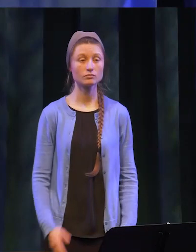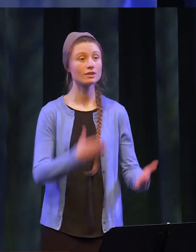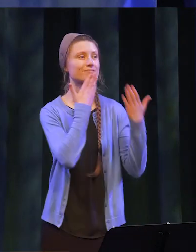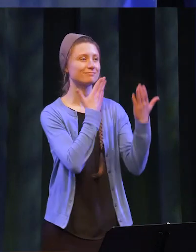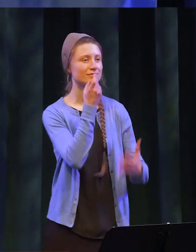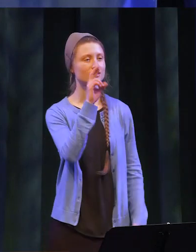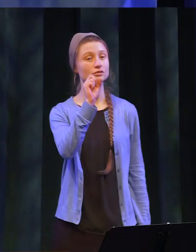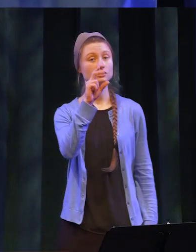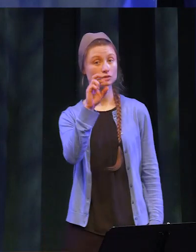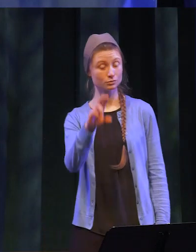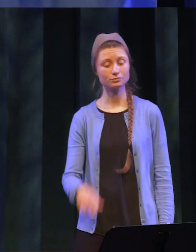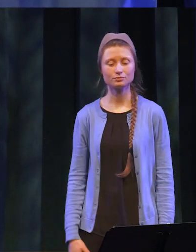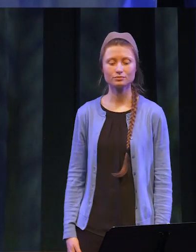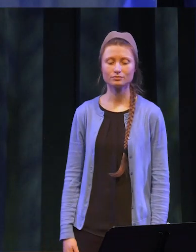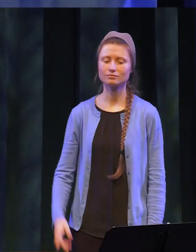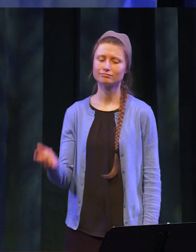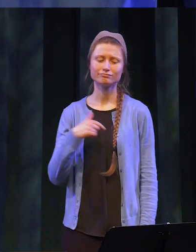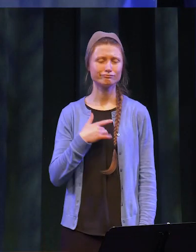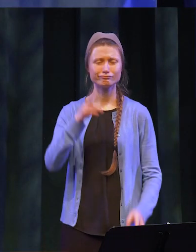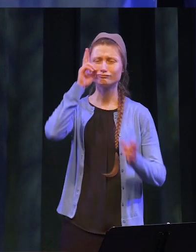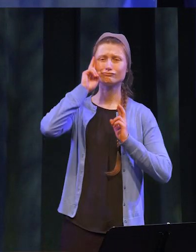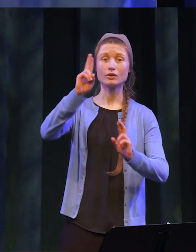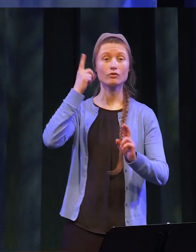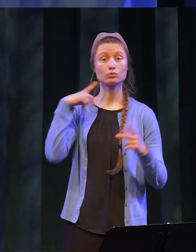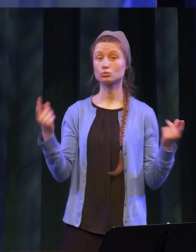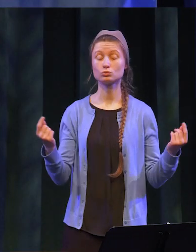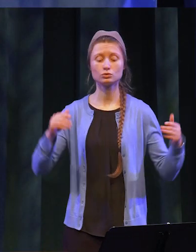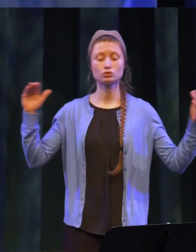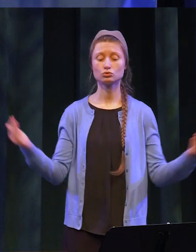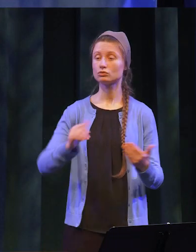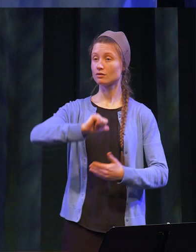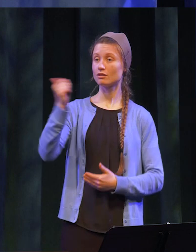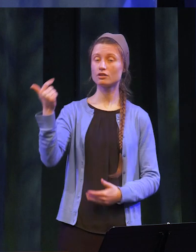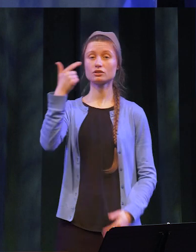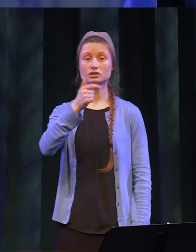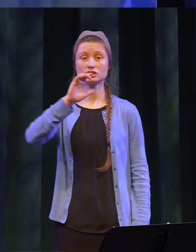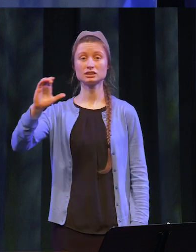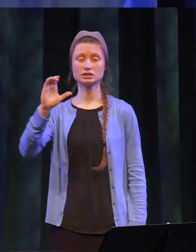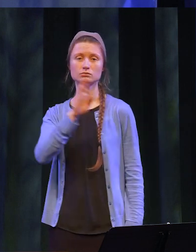Thank you Dr. Sunser. I am honored to introduce the other Genesee Community College trustees